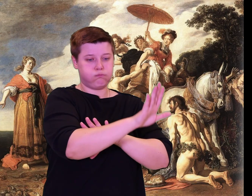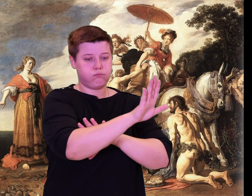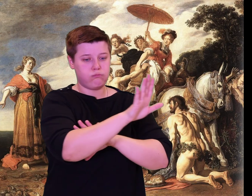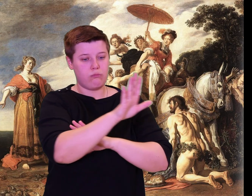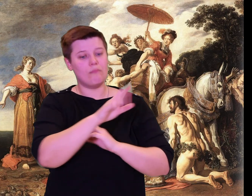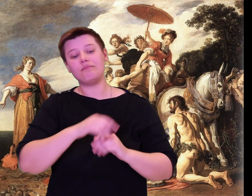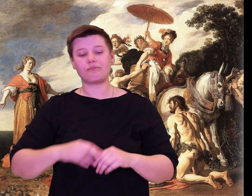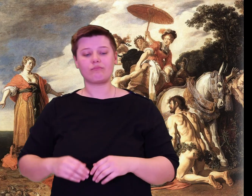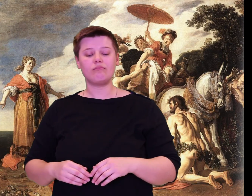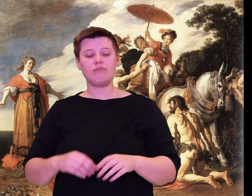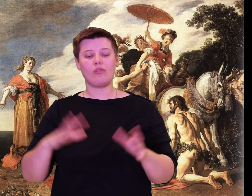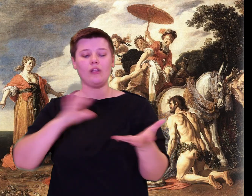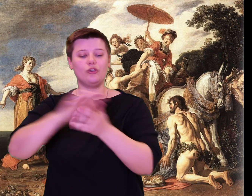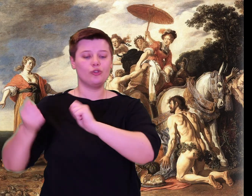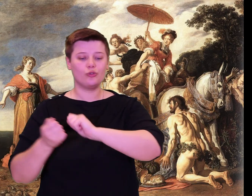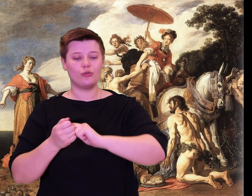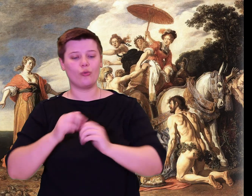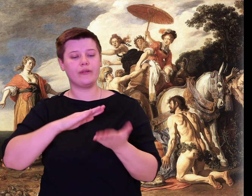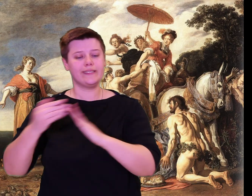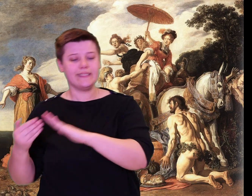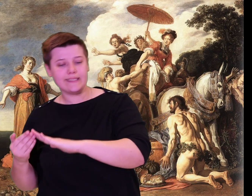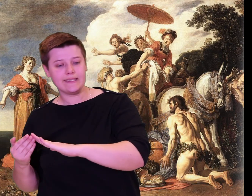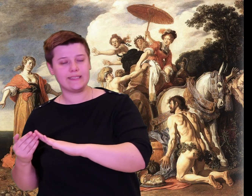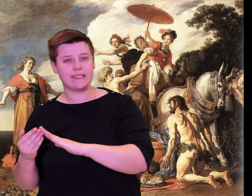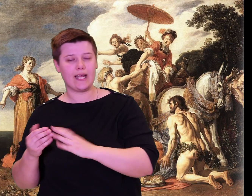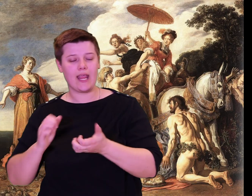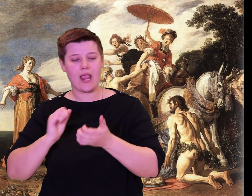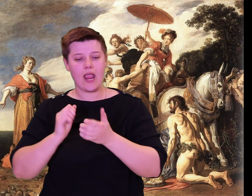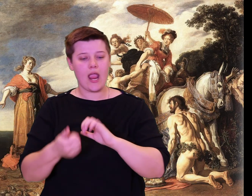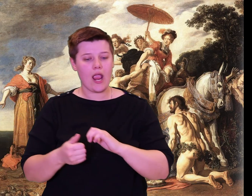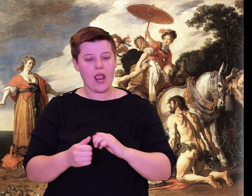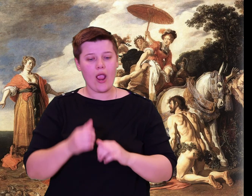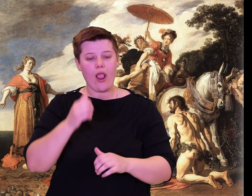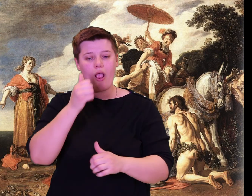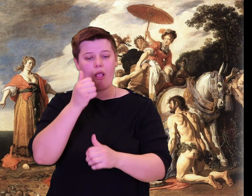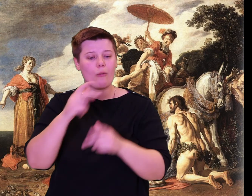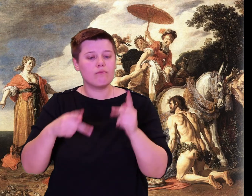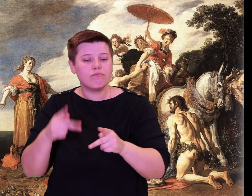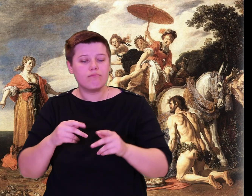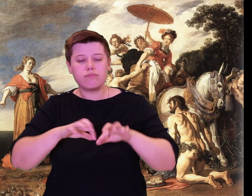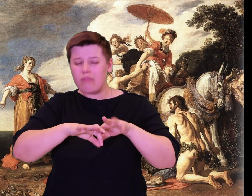The town was doomed to ruin when it took that horse, chock full of fighters